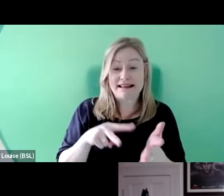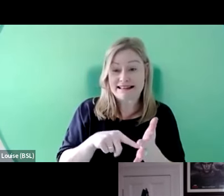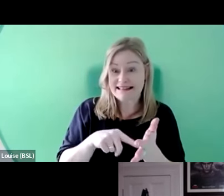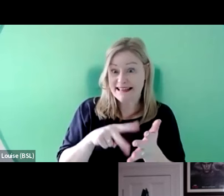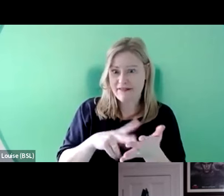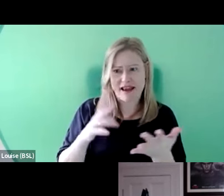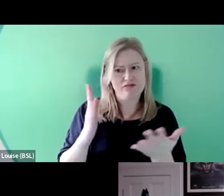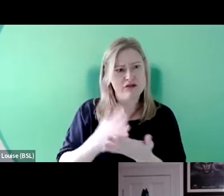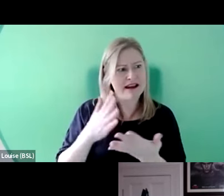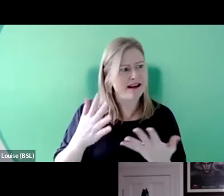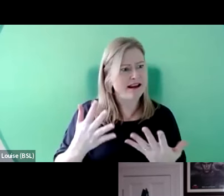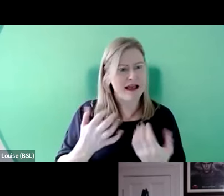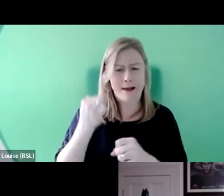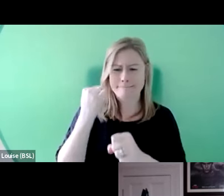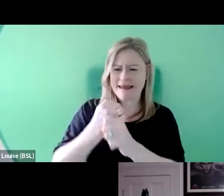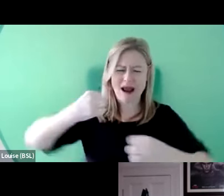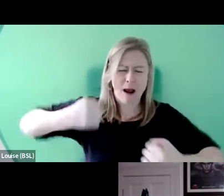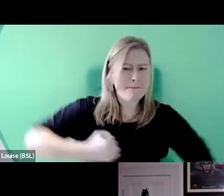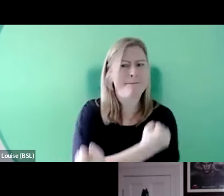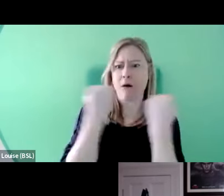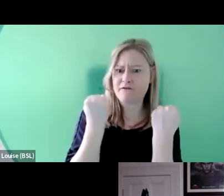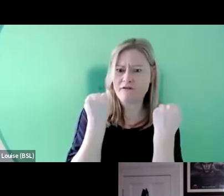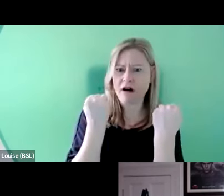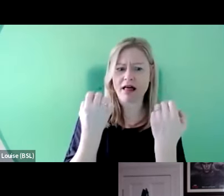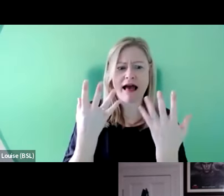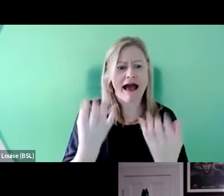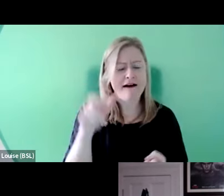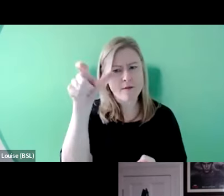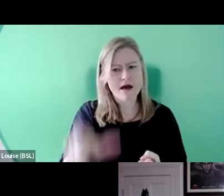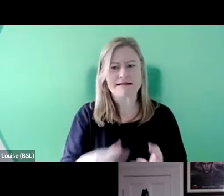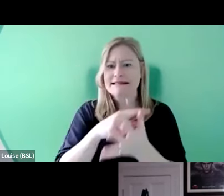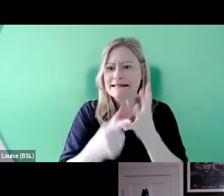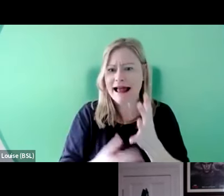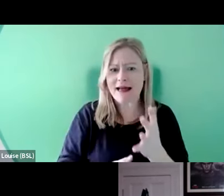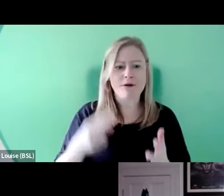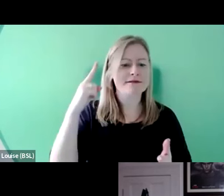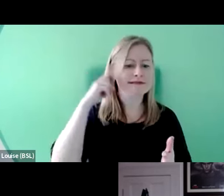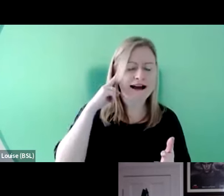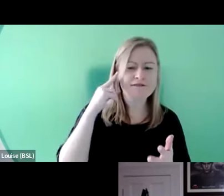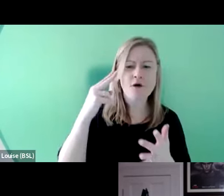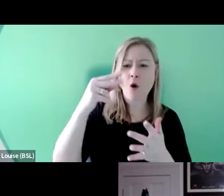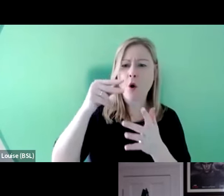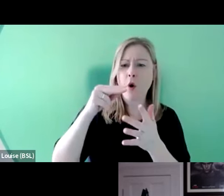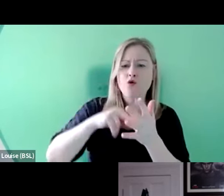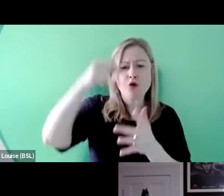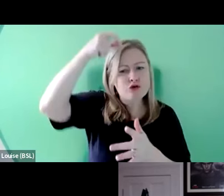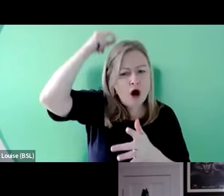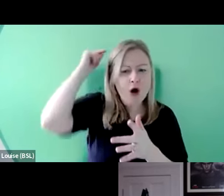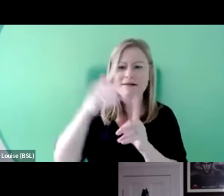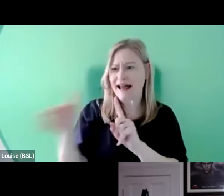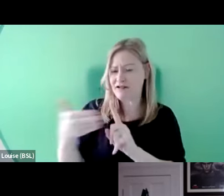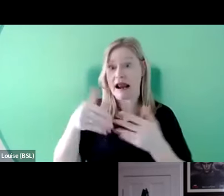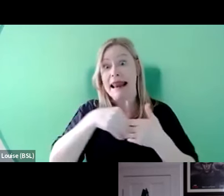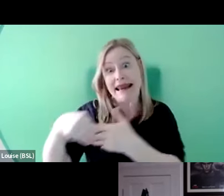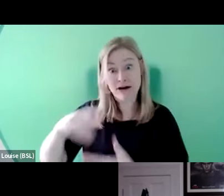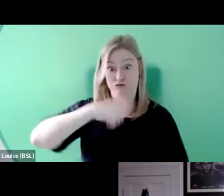So to have a disabled, deaf or neurodivergent person playing a lead role in a series,